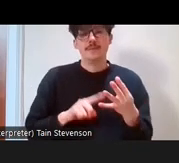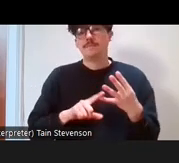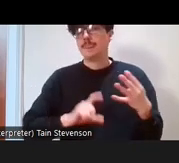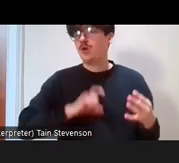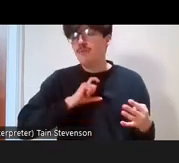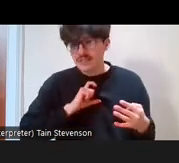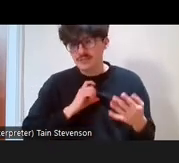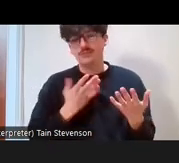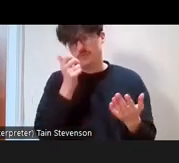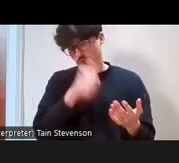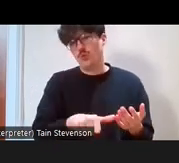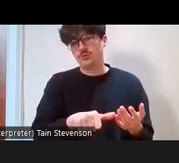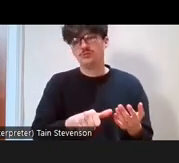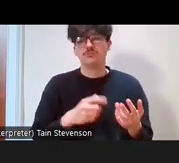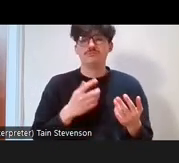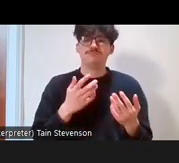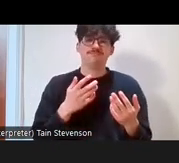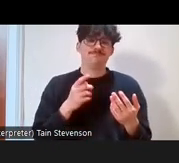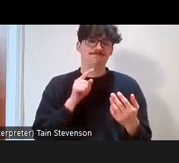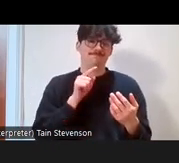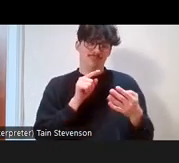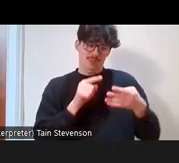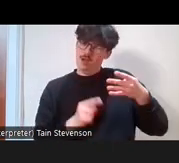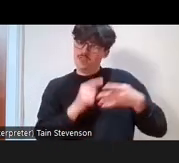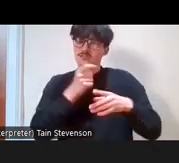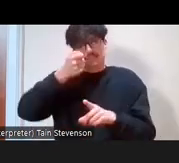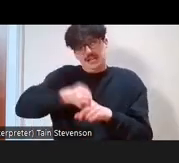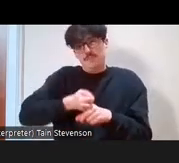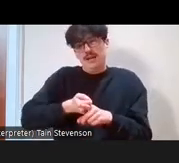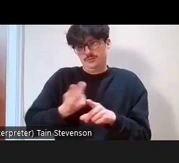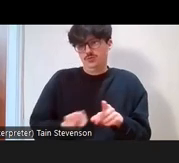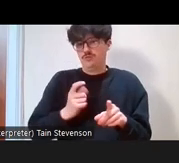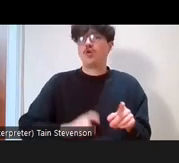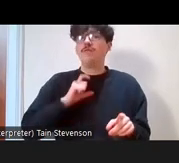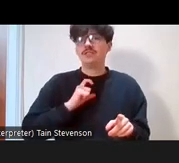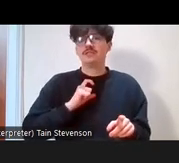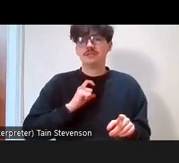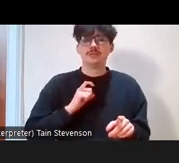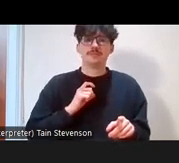might affect how confident you are in different situations to speak up for what you think or speak